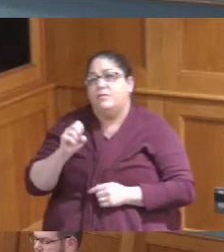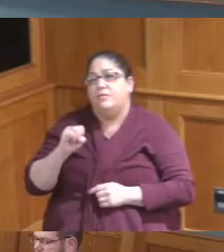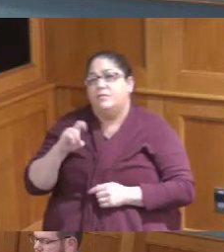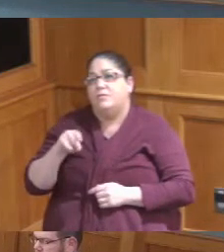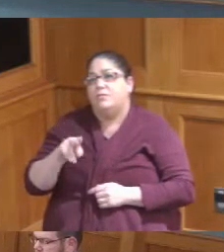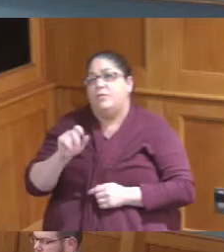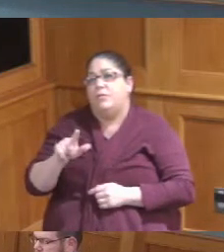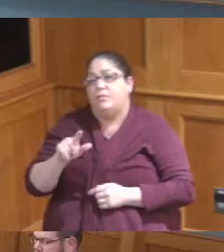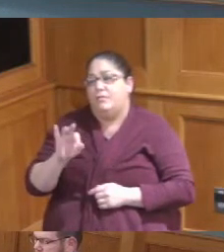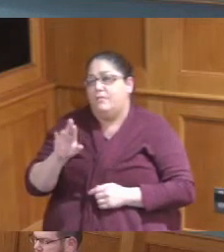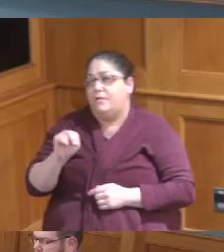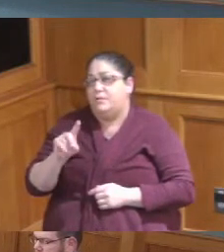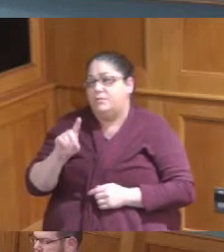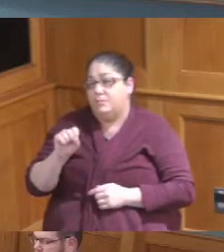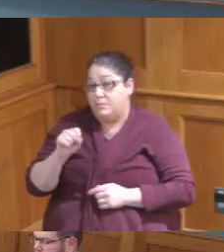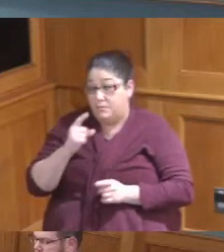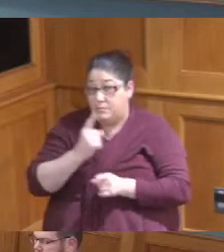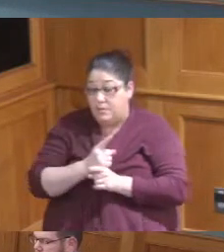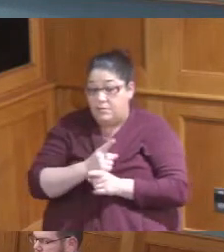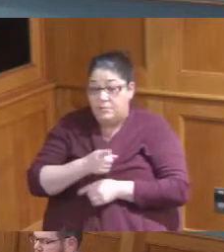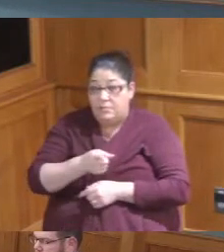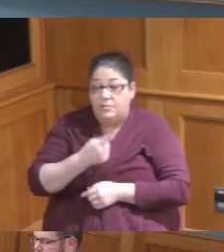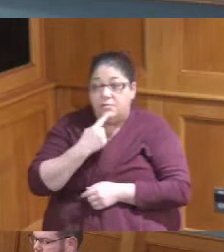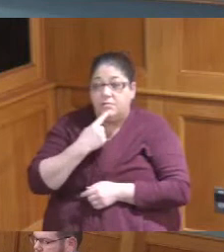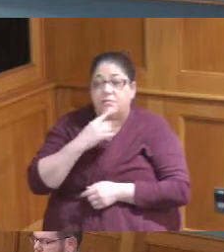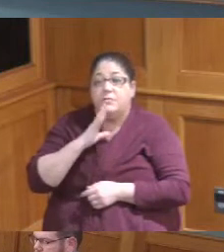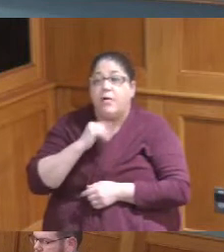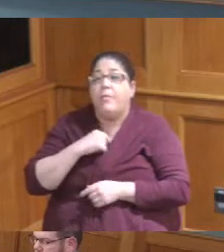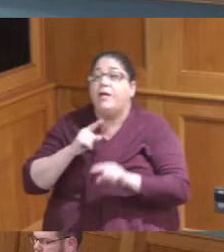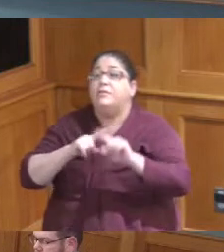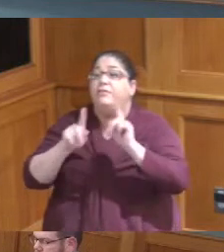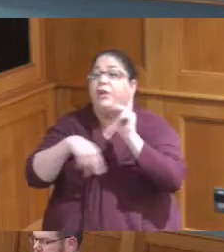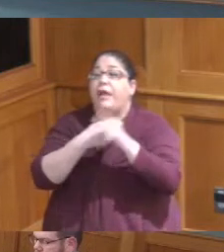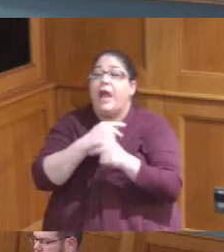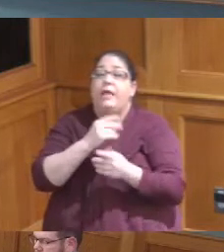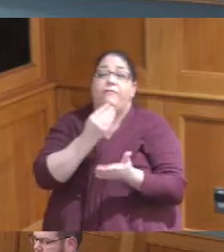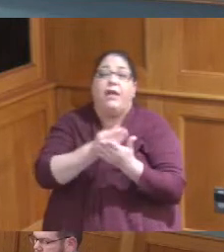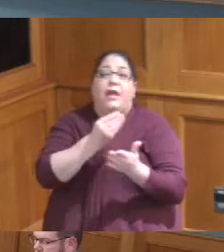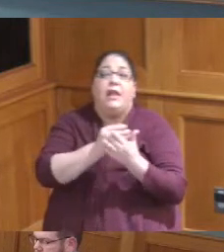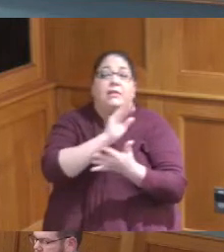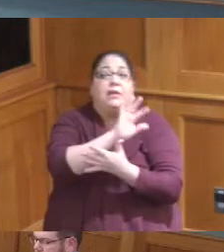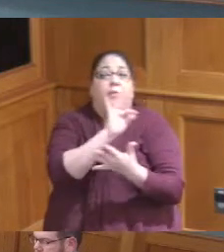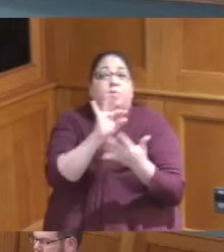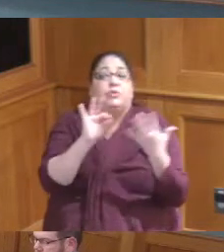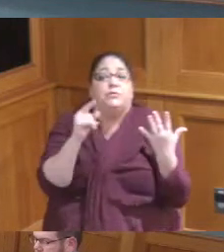we were asking about when we're talking about the different financing options we were talking